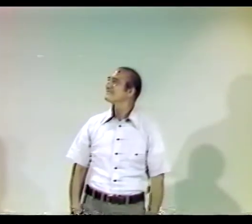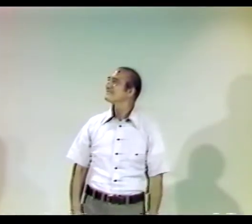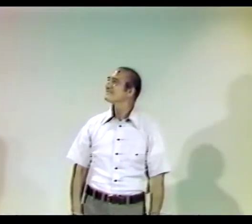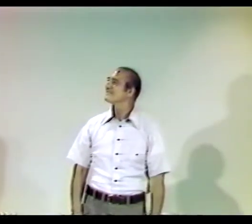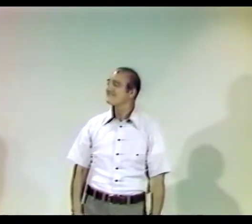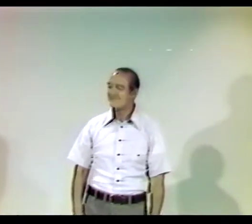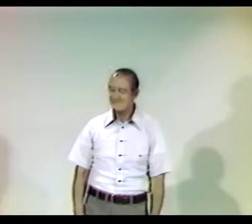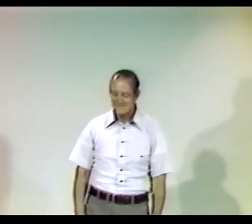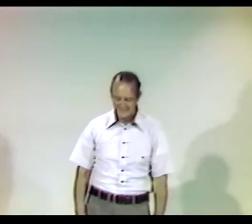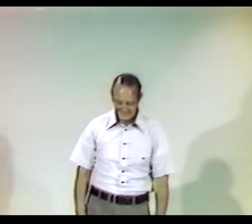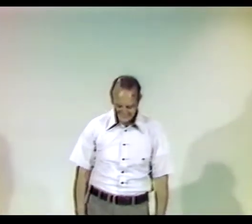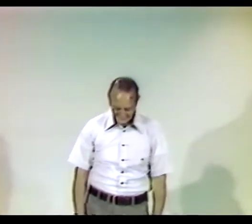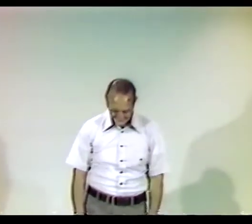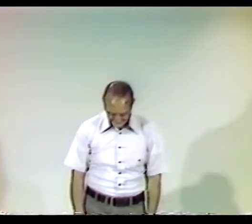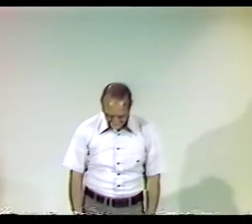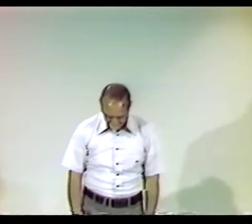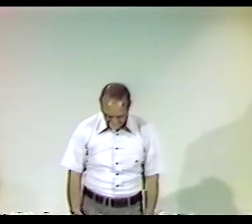FLAPPING ITS WINGS.